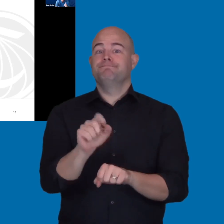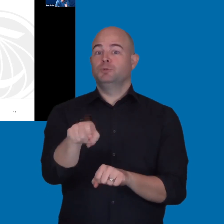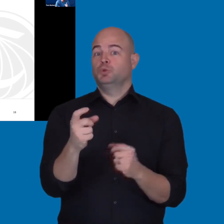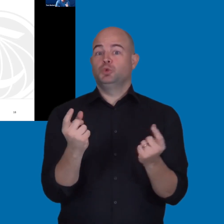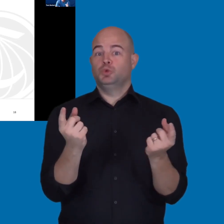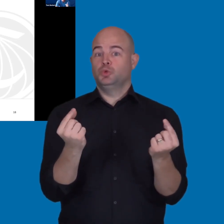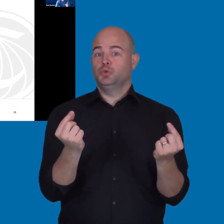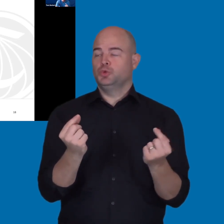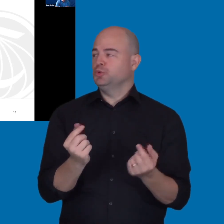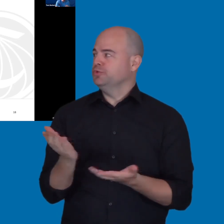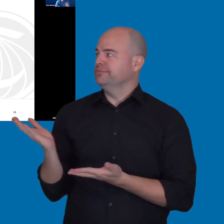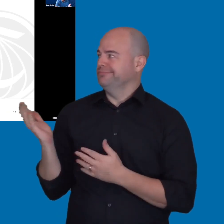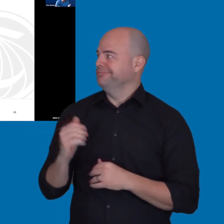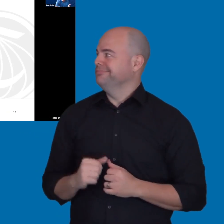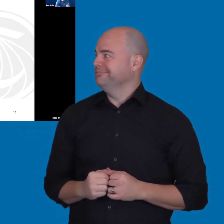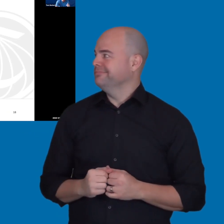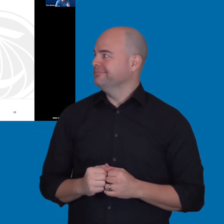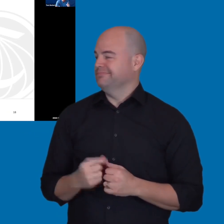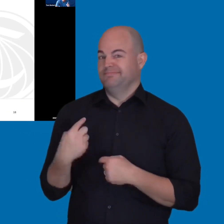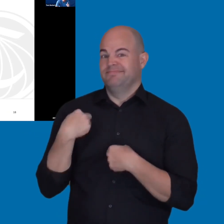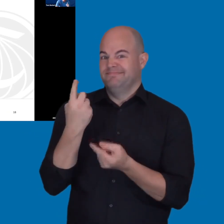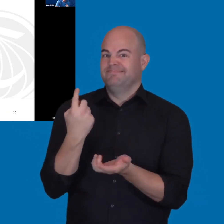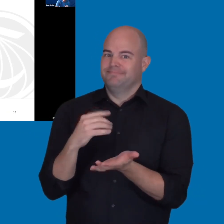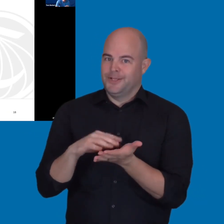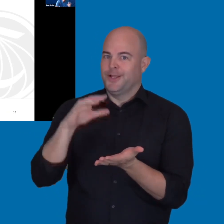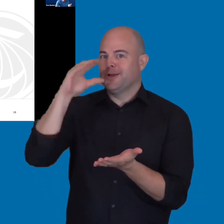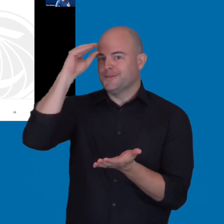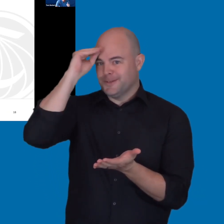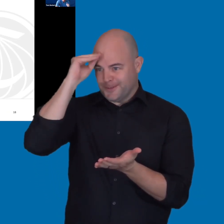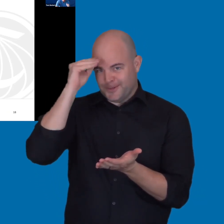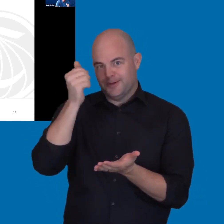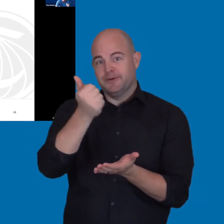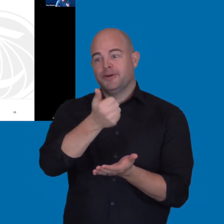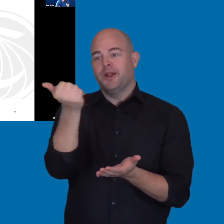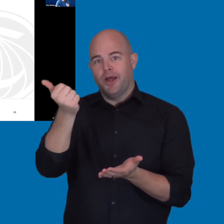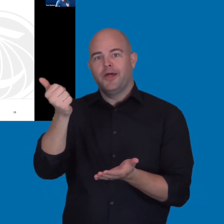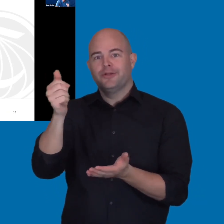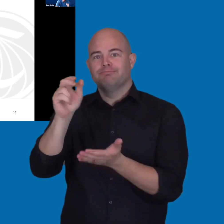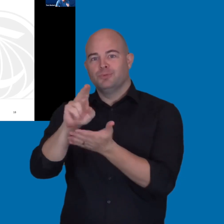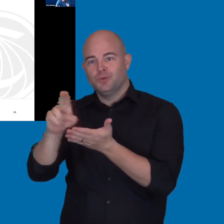of learned implementing these processes at other universities.